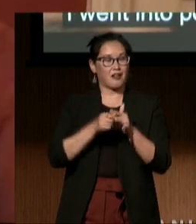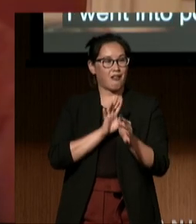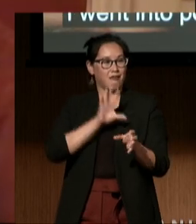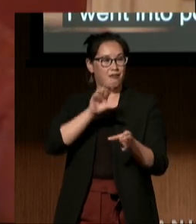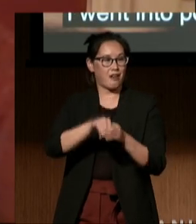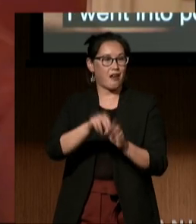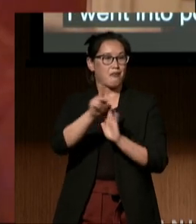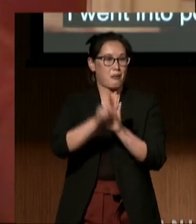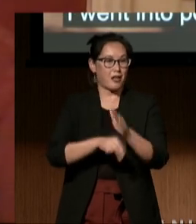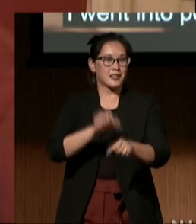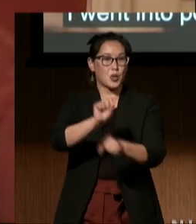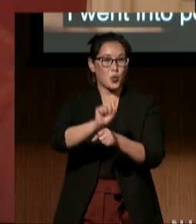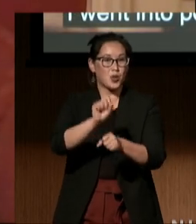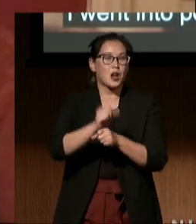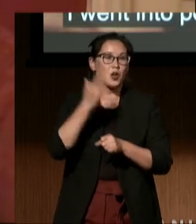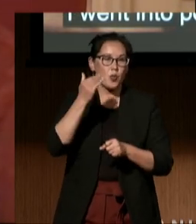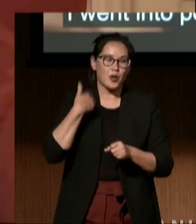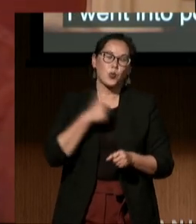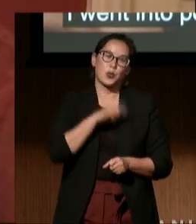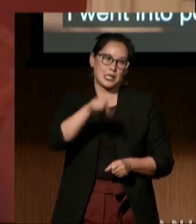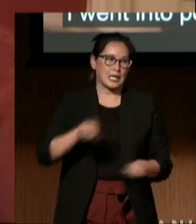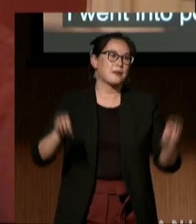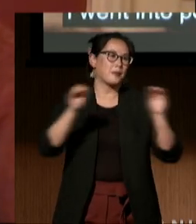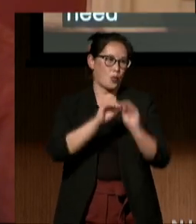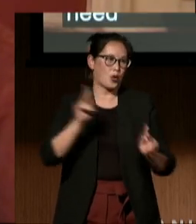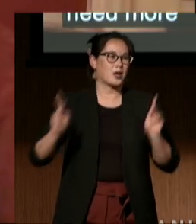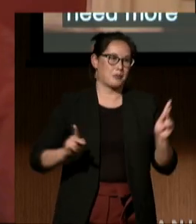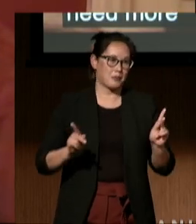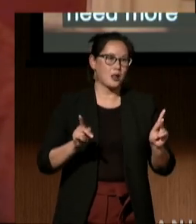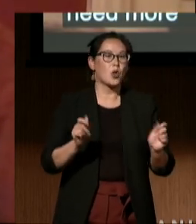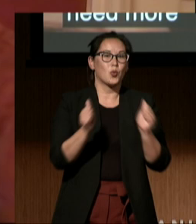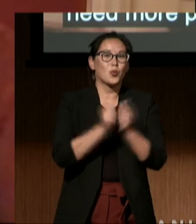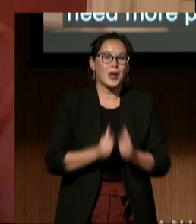that we need more people who have lived experiences